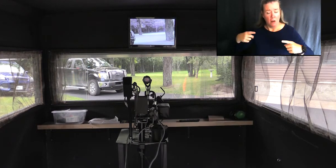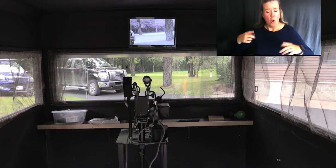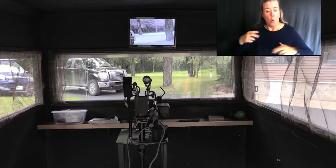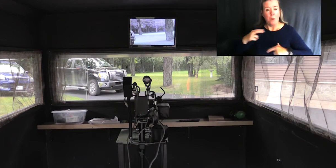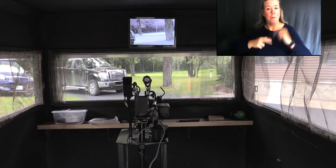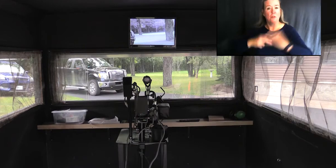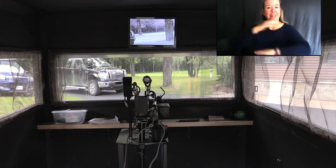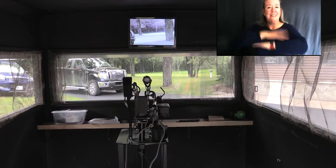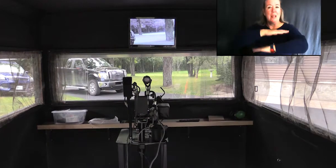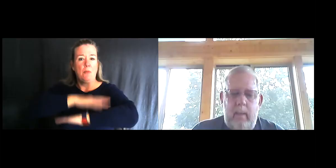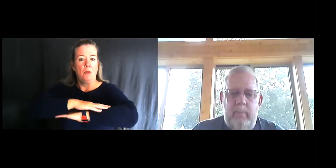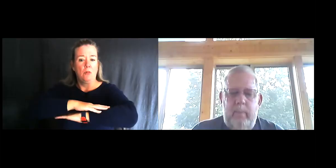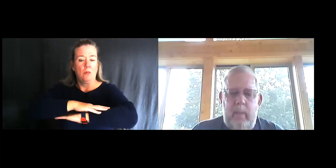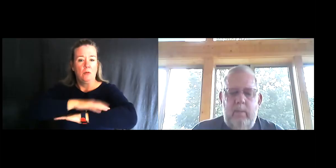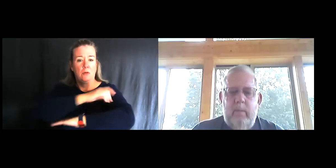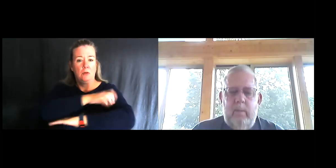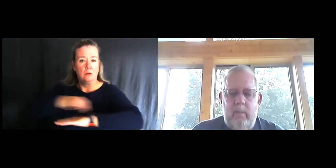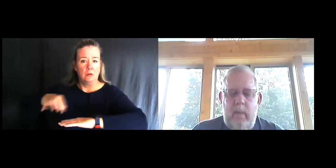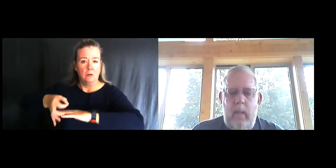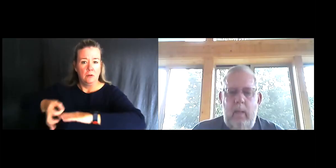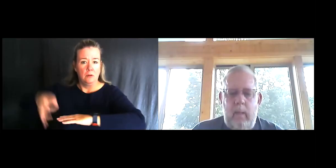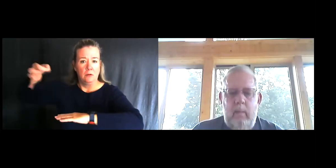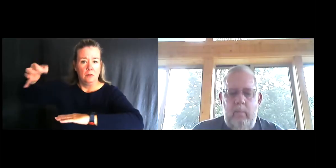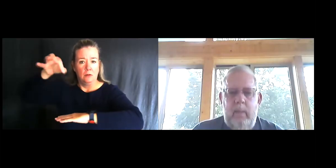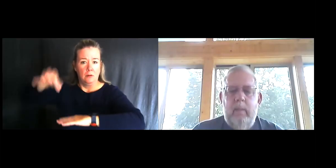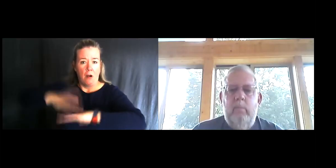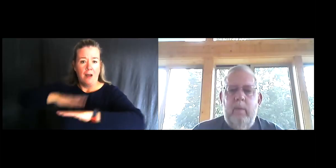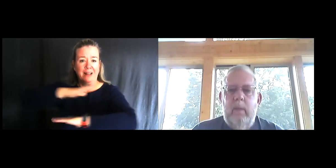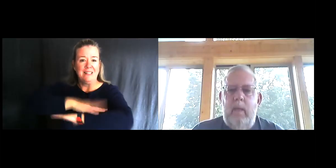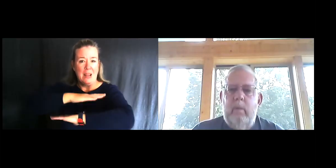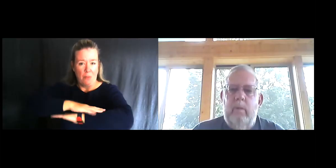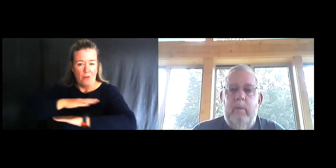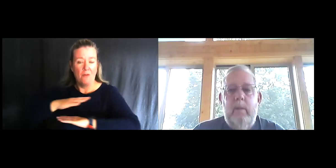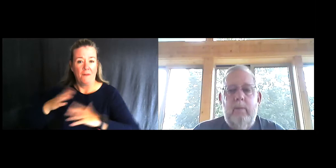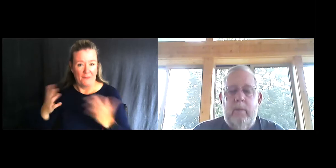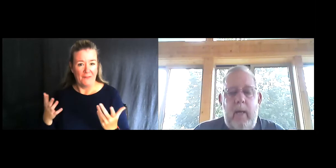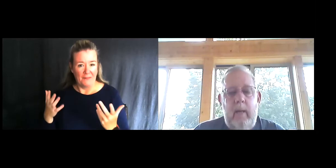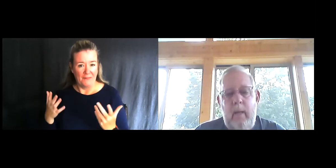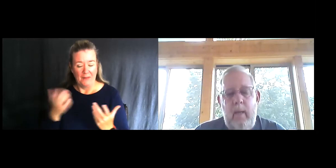We took that pan that's 15 inches and what we did is we built a table about 30 inches